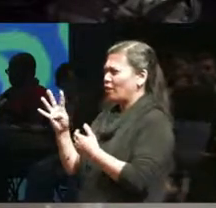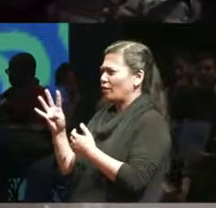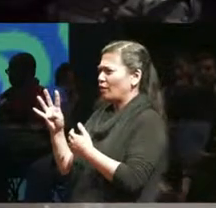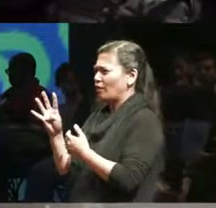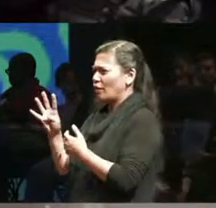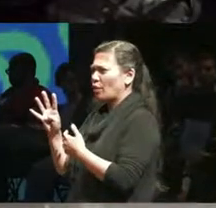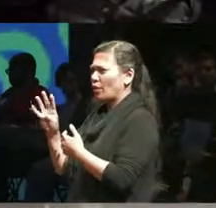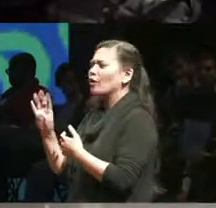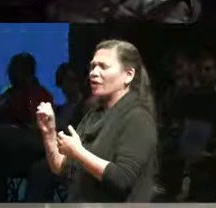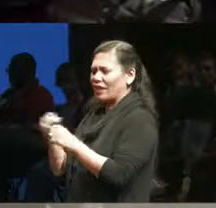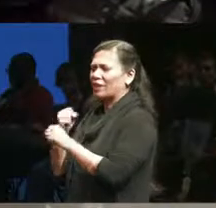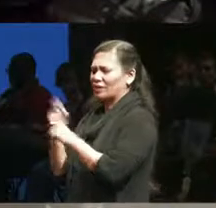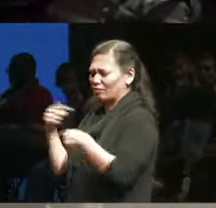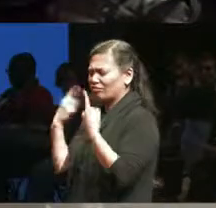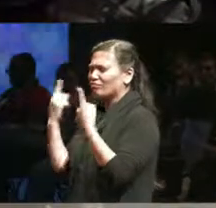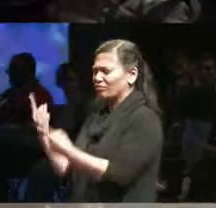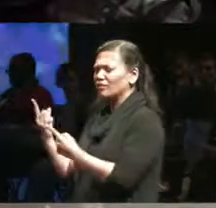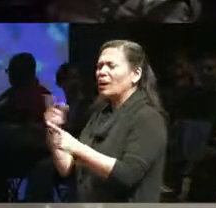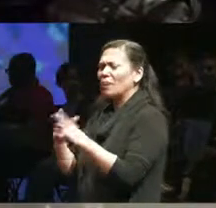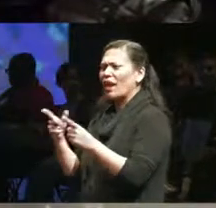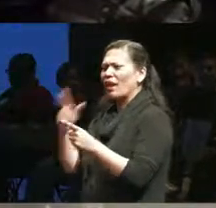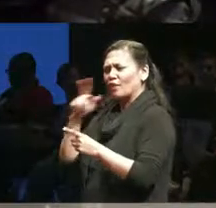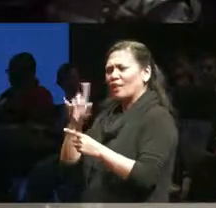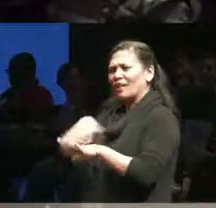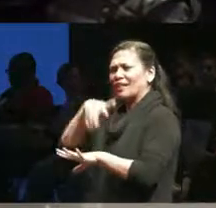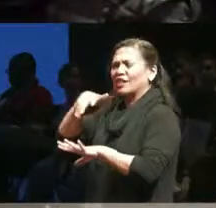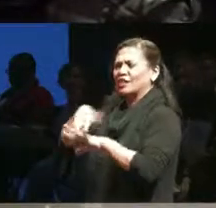so it's interesting to come from indigenous theatre and come and be the